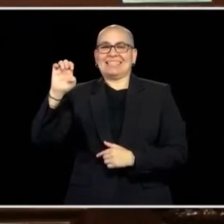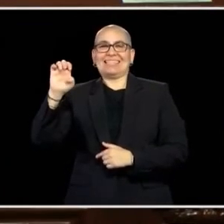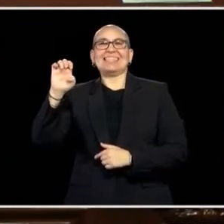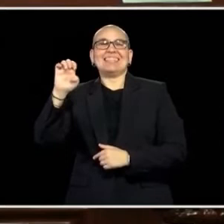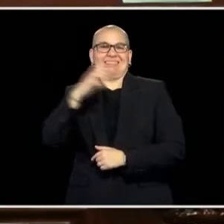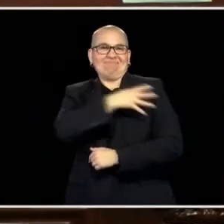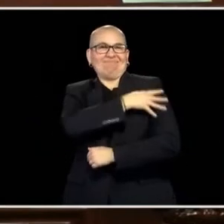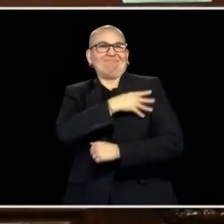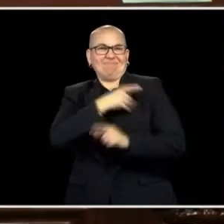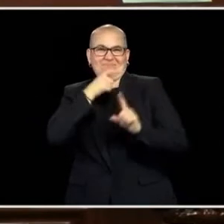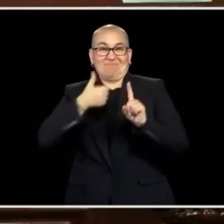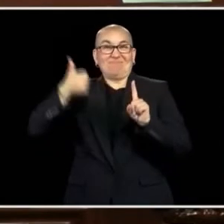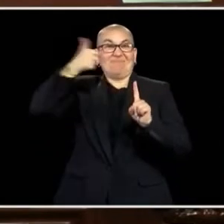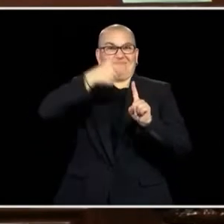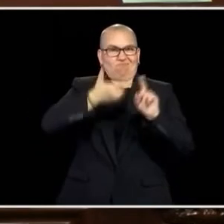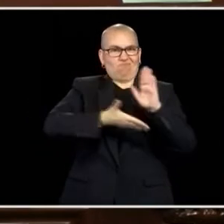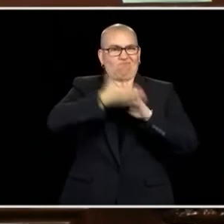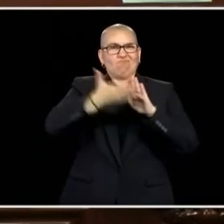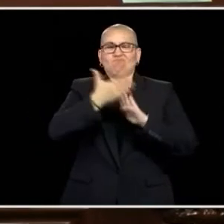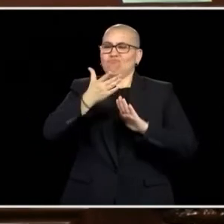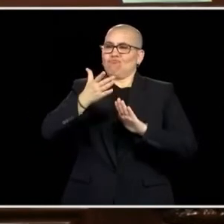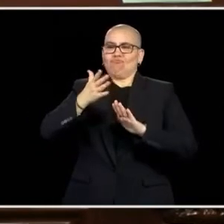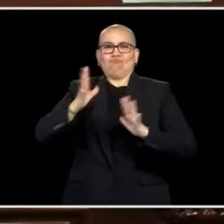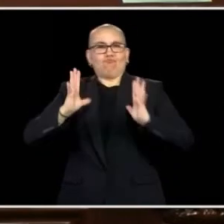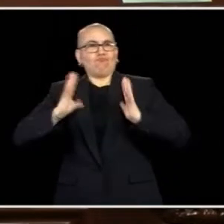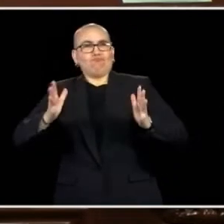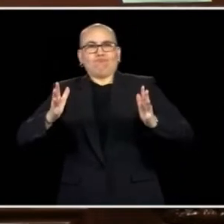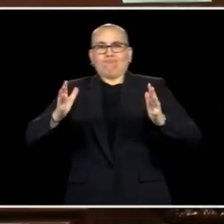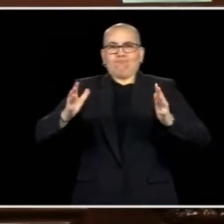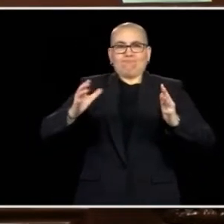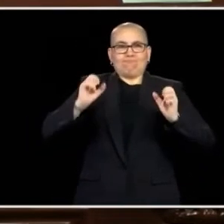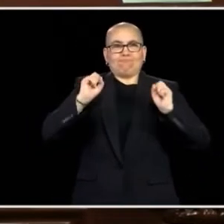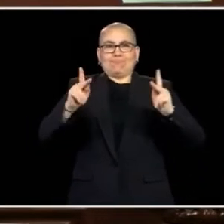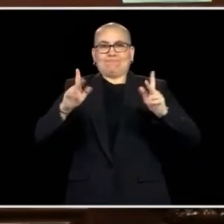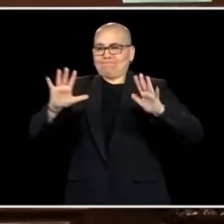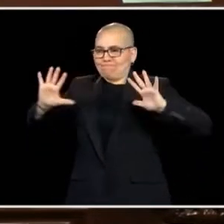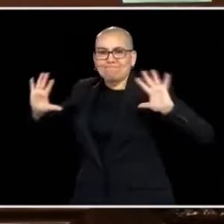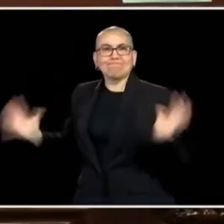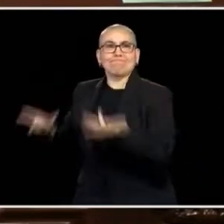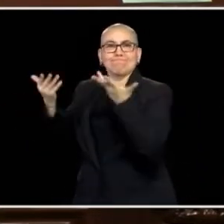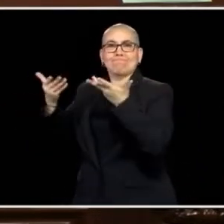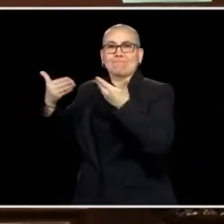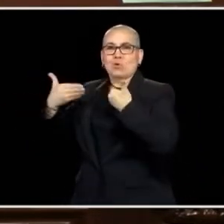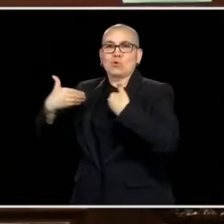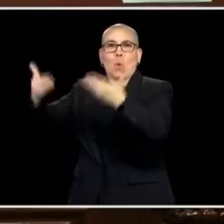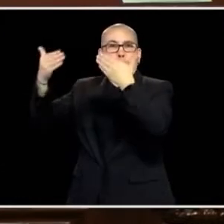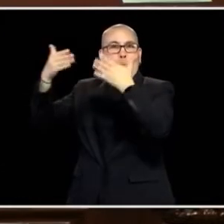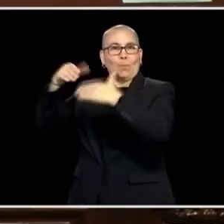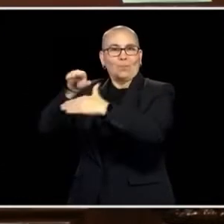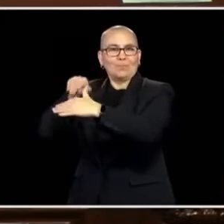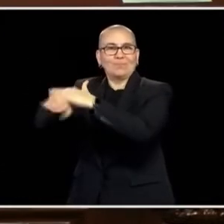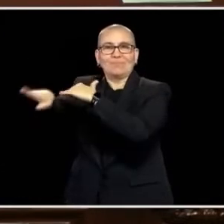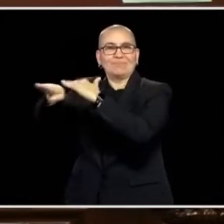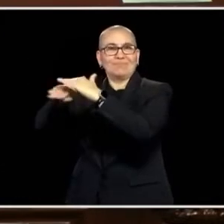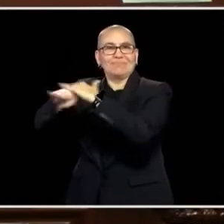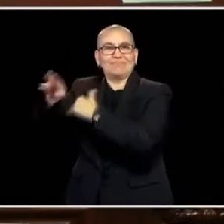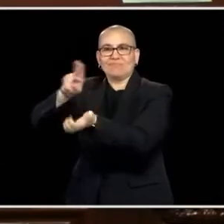STEPPED UP IN WAYS THAT WE COULD HAVE NEVER IMAGINED. YOU'VE GONE INTO LONG-TERM CARE FACILITIES, YOU'VE GONE